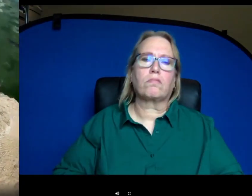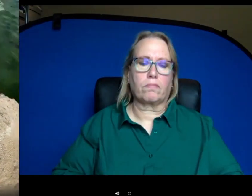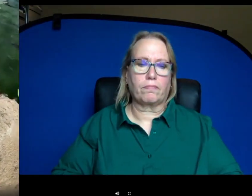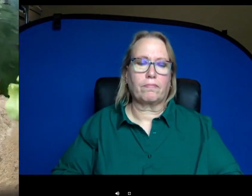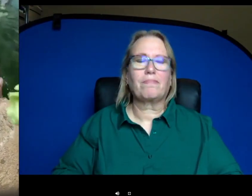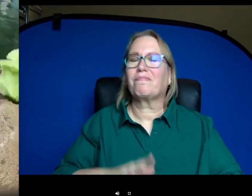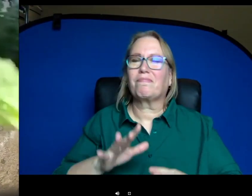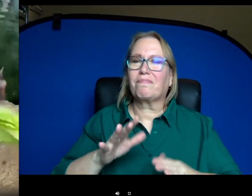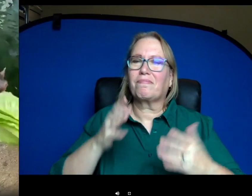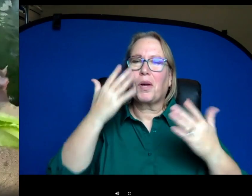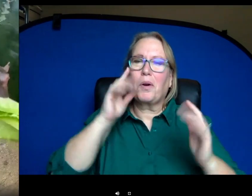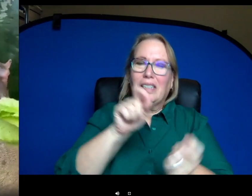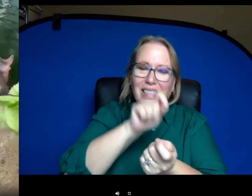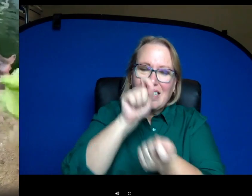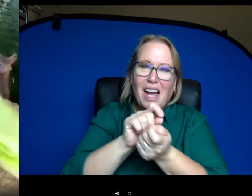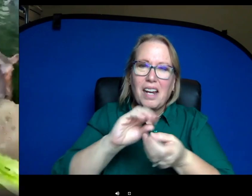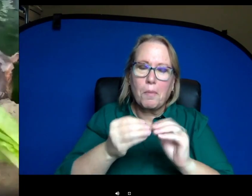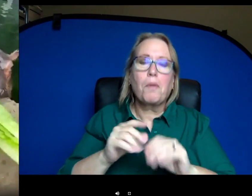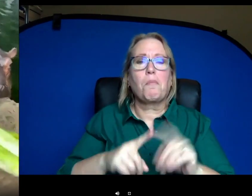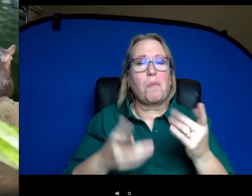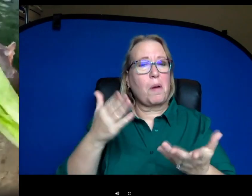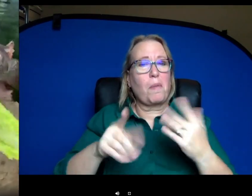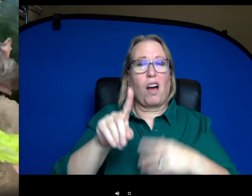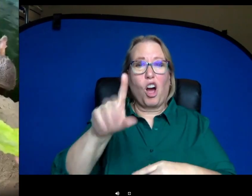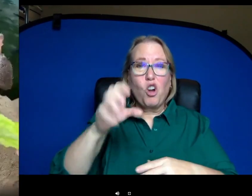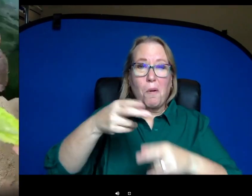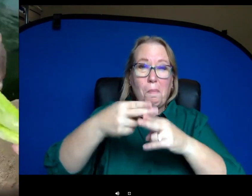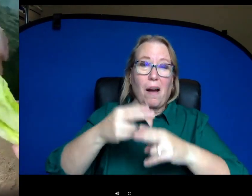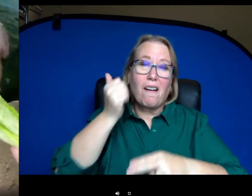there's not an exact number but it could be up to a hundred pounds or so a night.